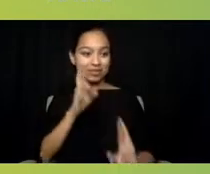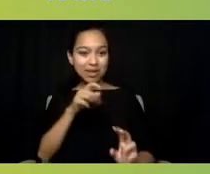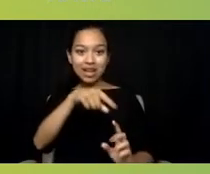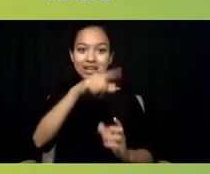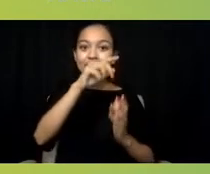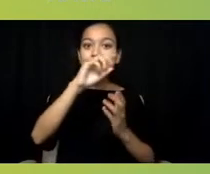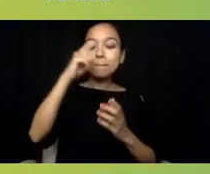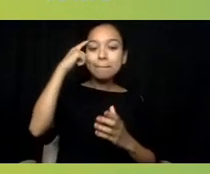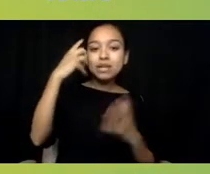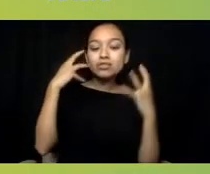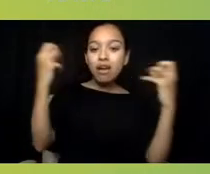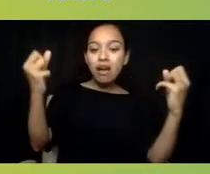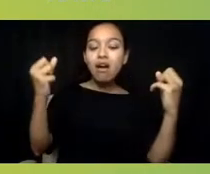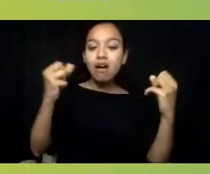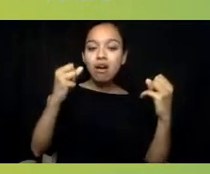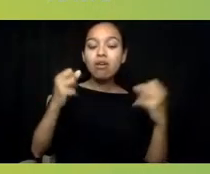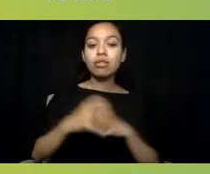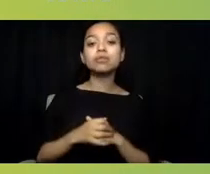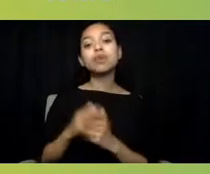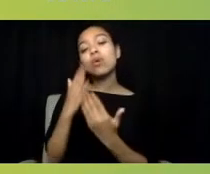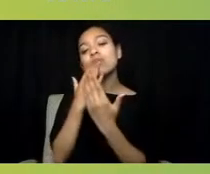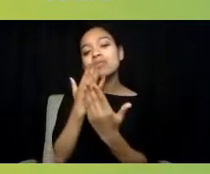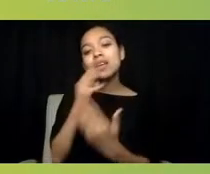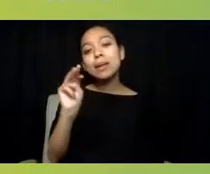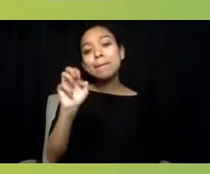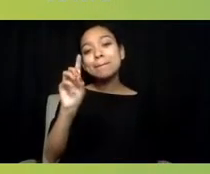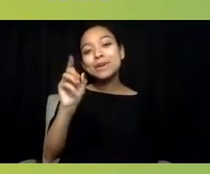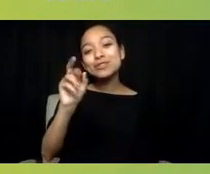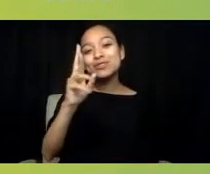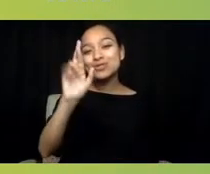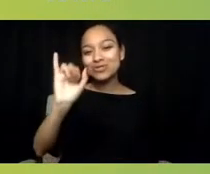So, thank you, Madhuri, and to Daniel Dawes and the whole team